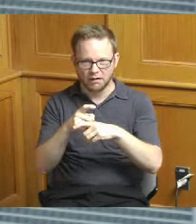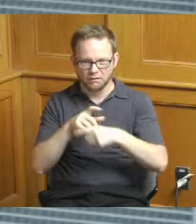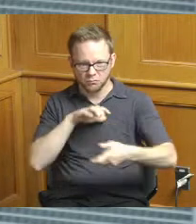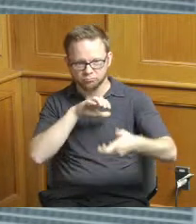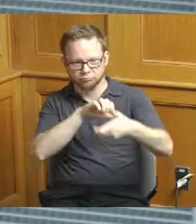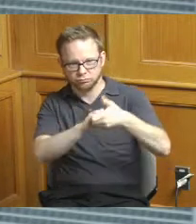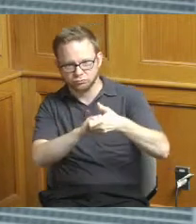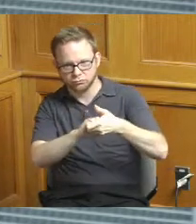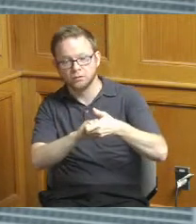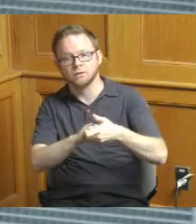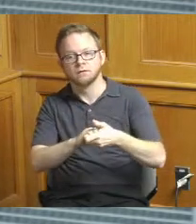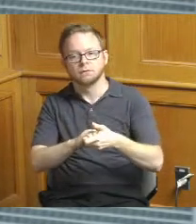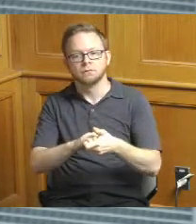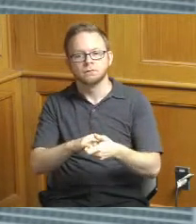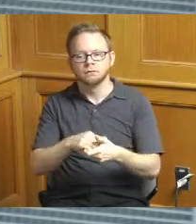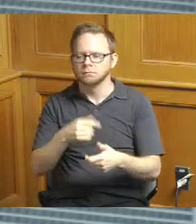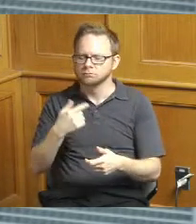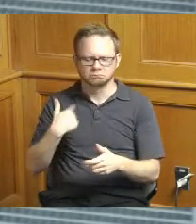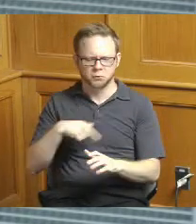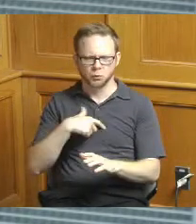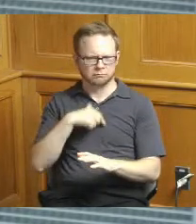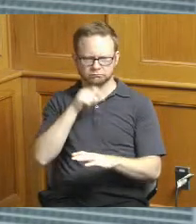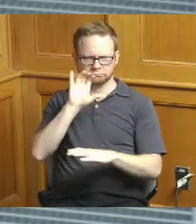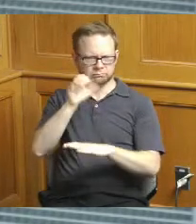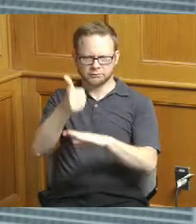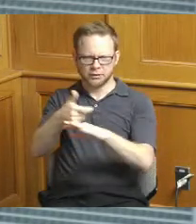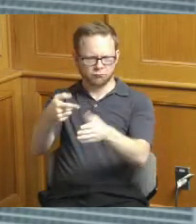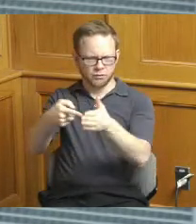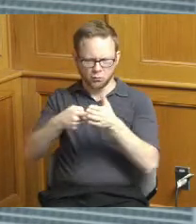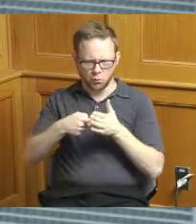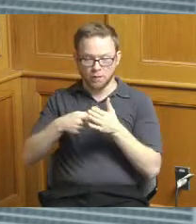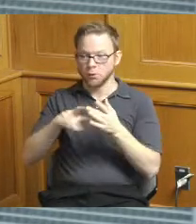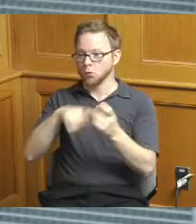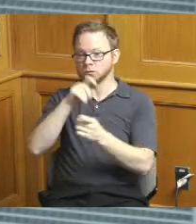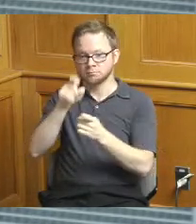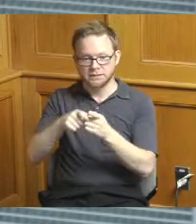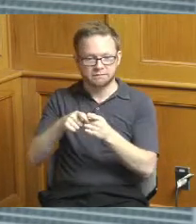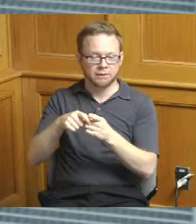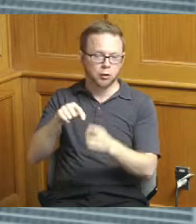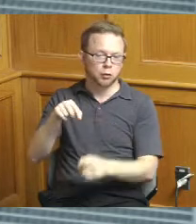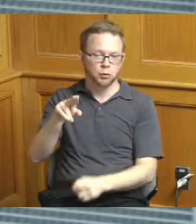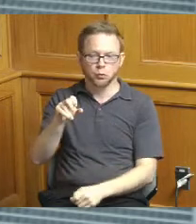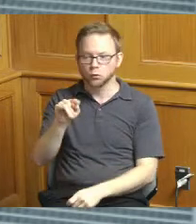it a requirement to you to have a specific quote or price tag instead of saying we need